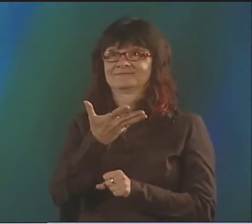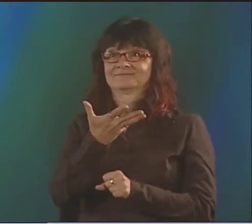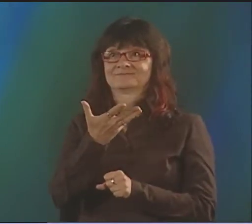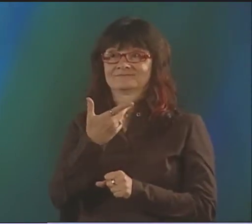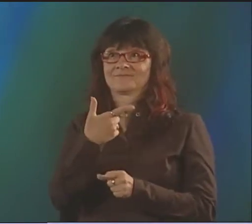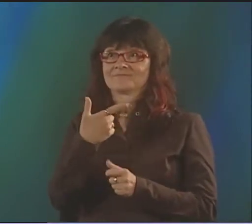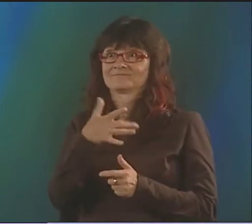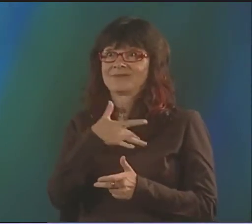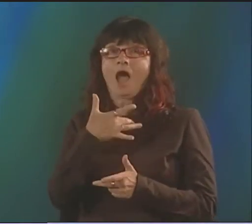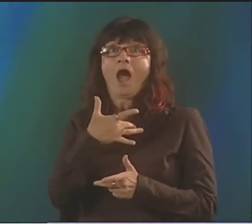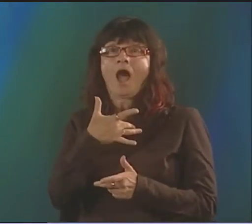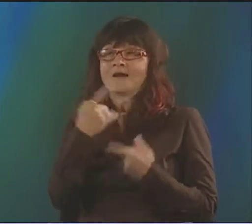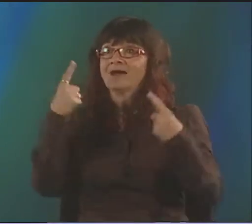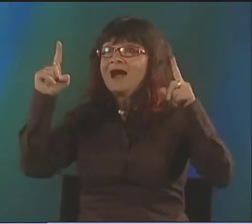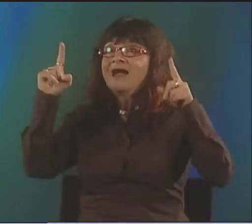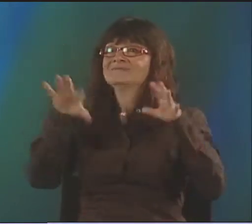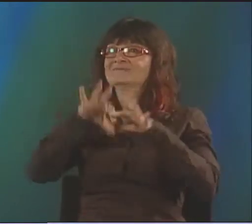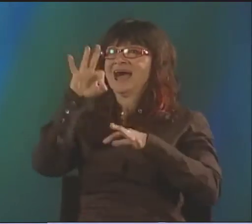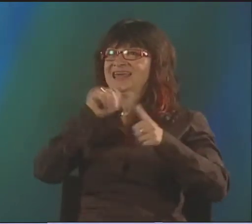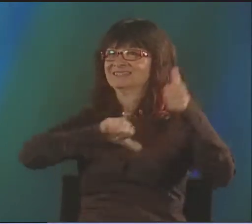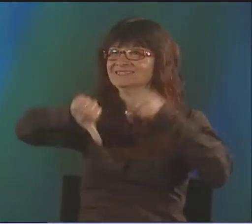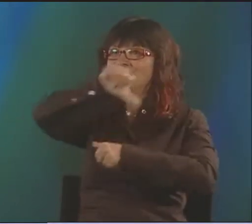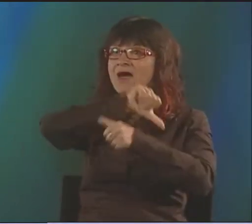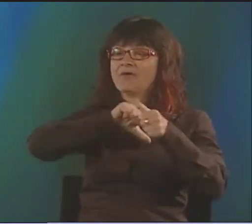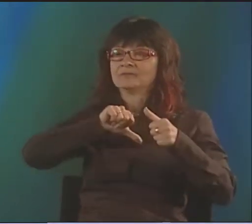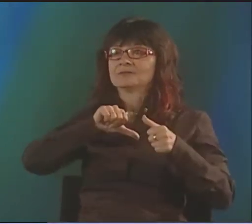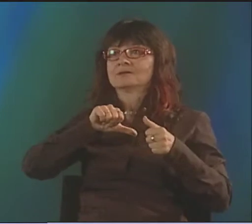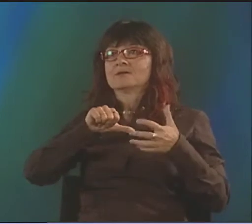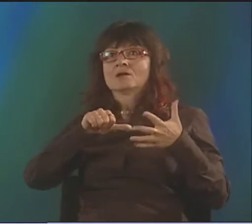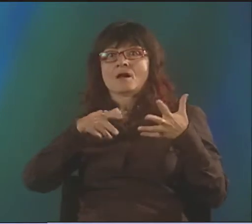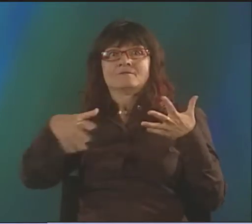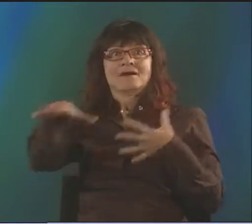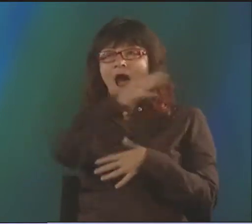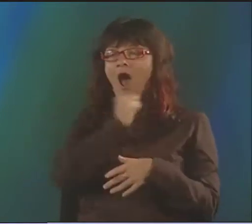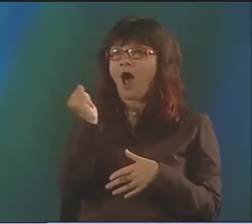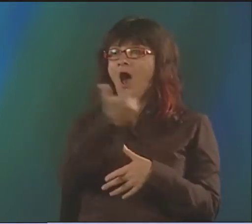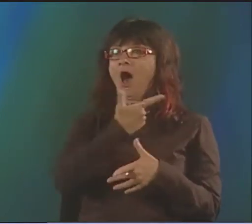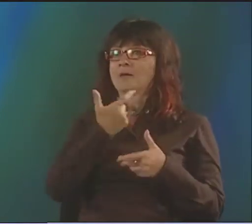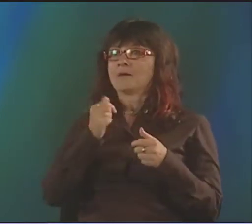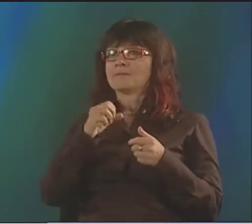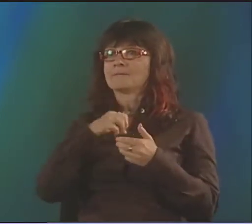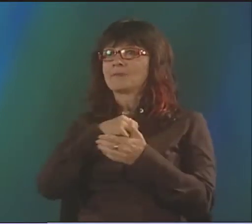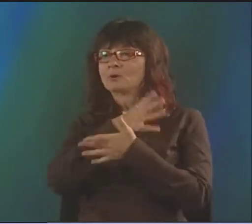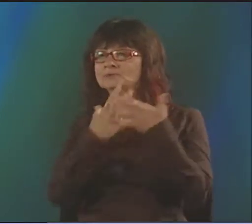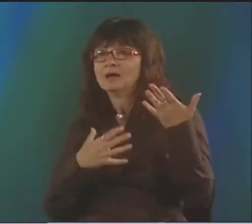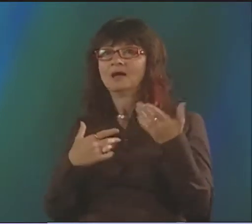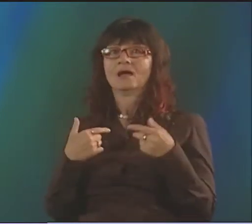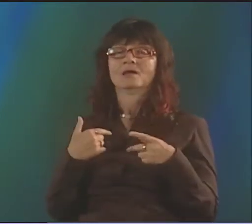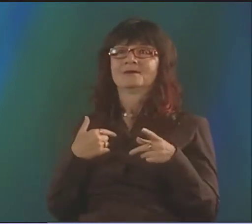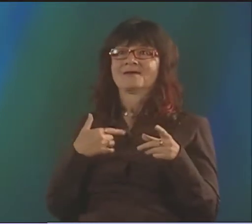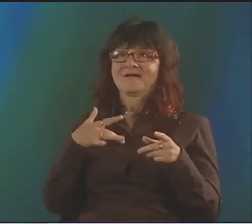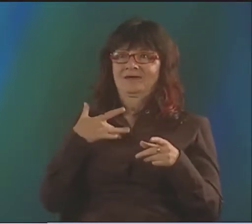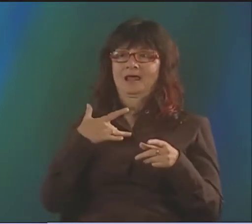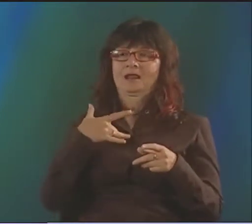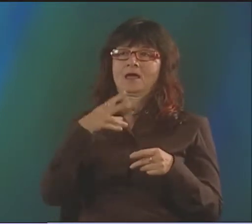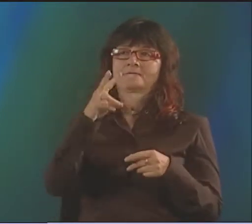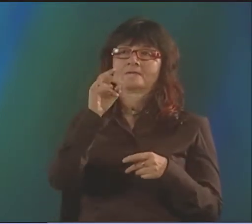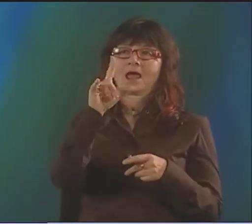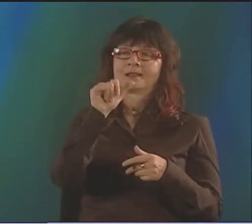RIGHT, THERE WAS THE 5 OF US THERE. AND IT FELT LIKE FINALLY WE HAD FOUND EACH OTHER. WE ALL WERE SO EXCITED TO HAVE FOUND EACH OTHER,